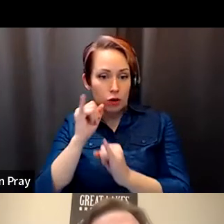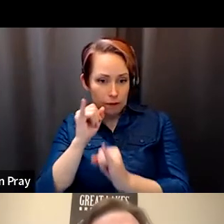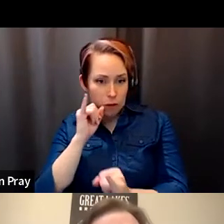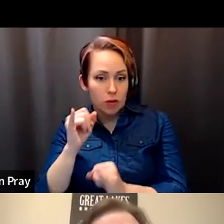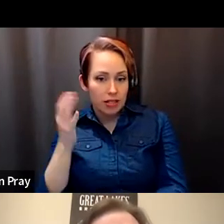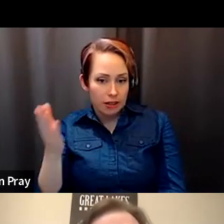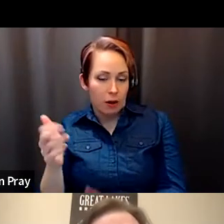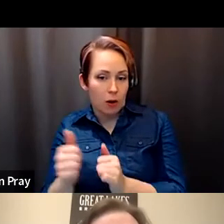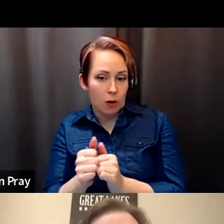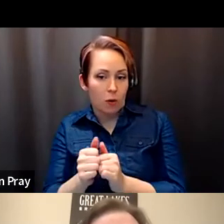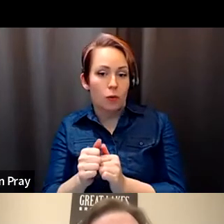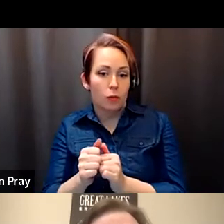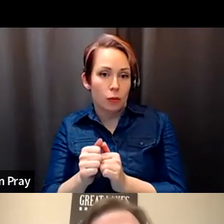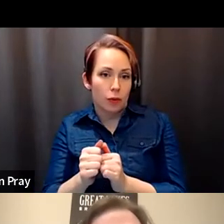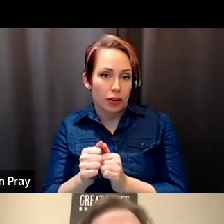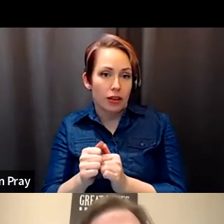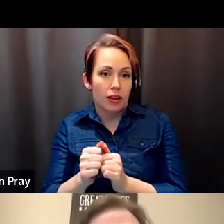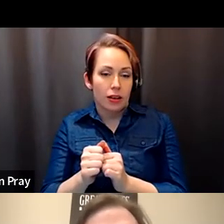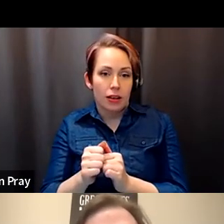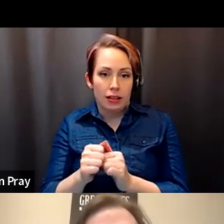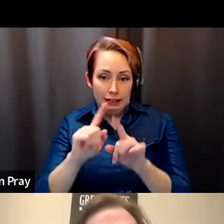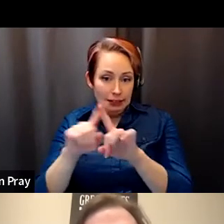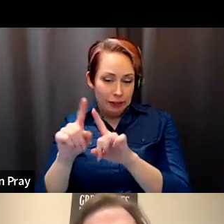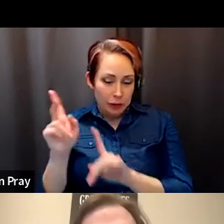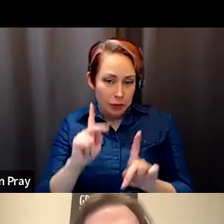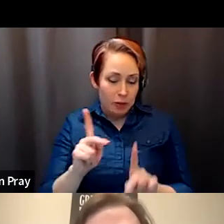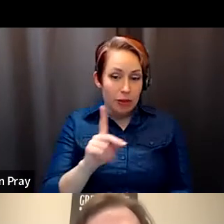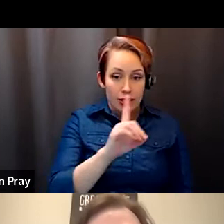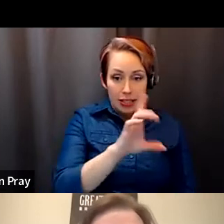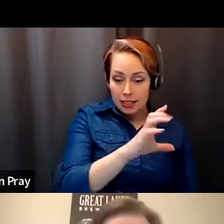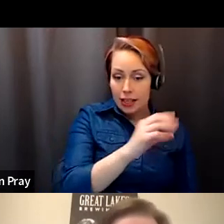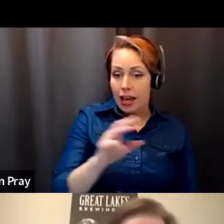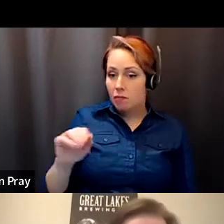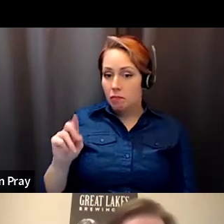Salvador Santino Regilme: with civil society actors, particularly in DC but also in Manila in Bangkok, but mostly in Manila.